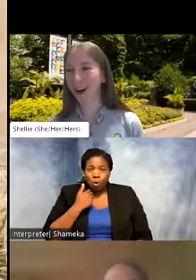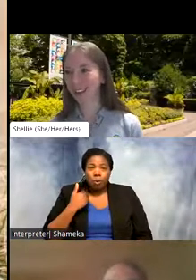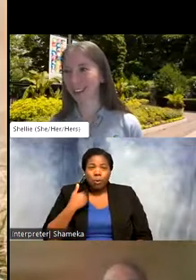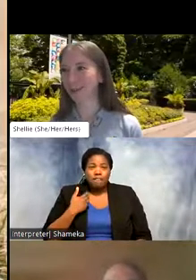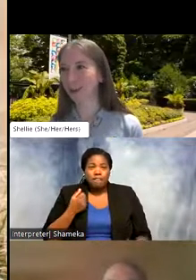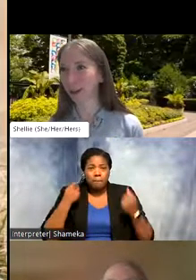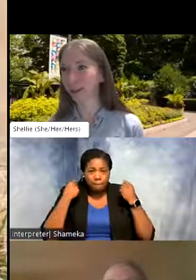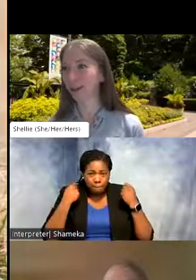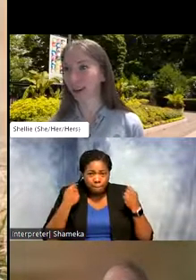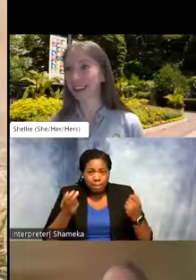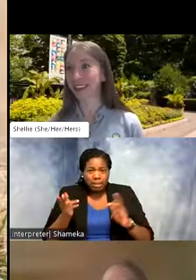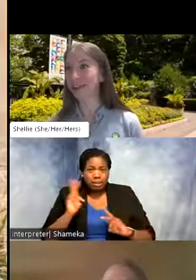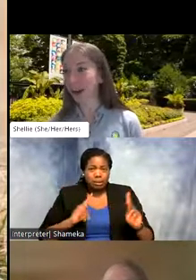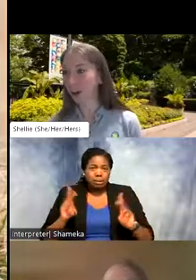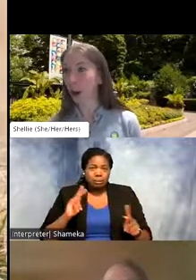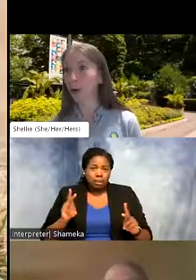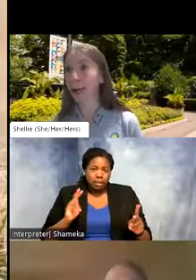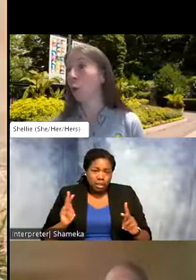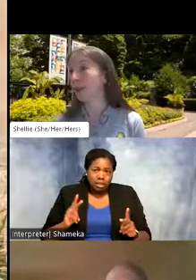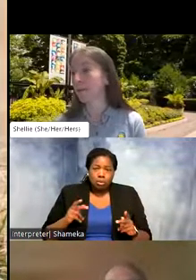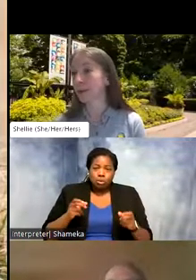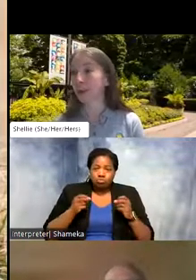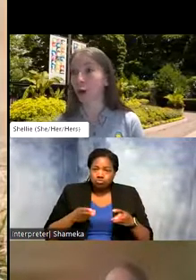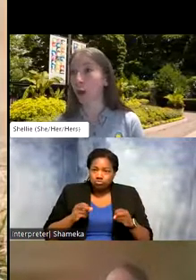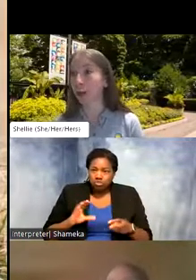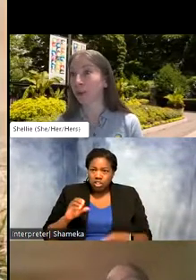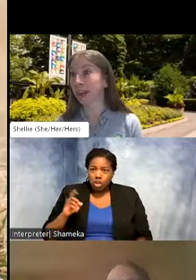audience members who have written in that they are coding or that maybe they're coding when they get